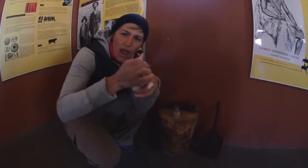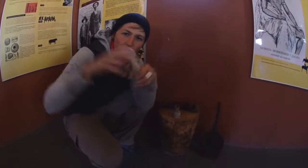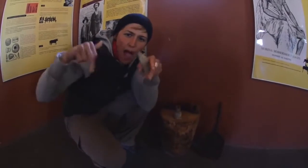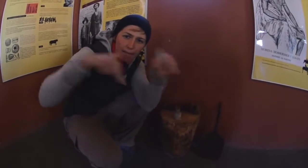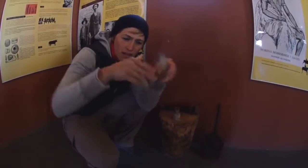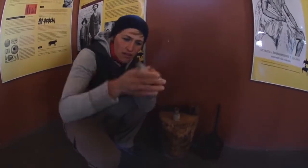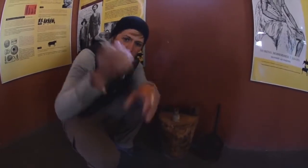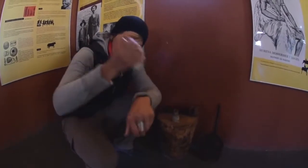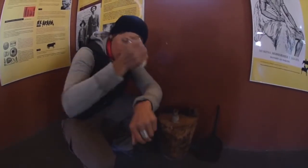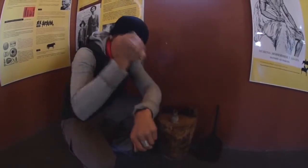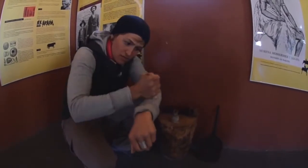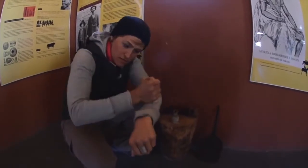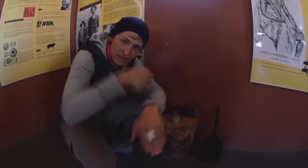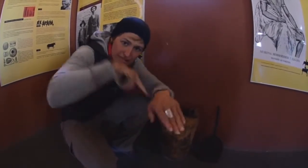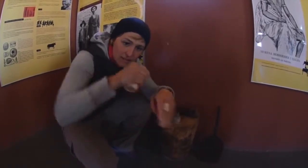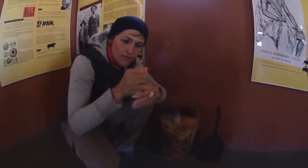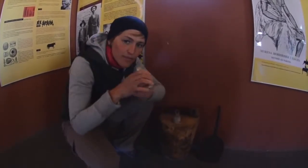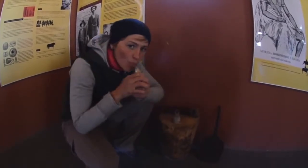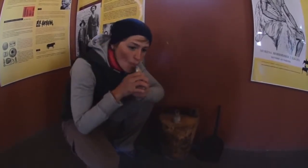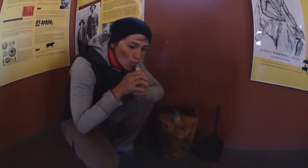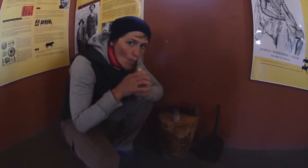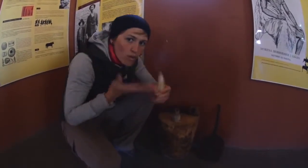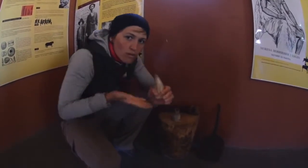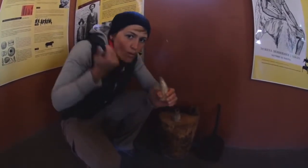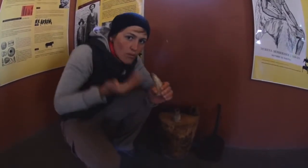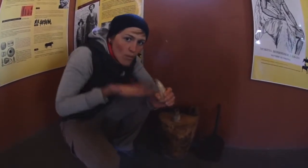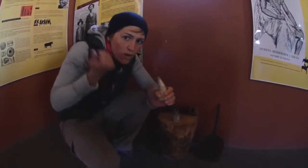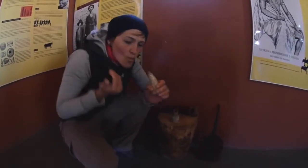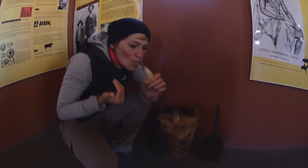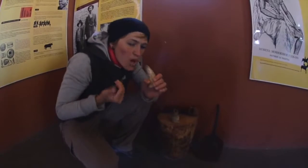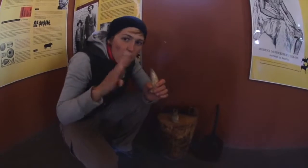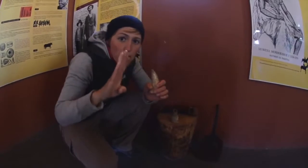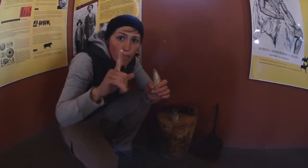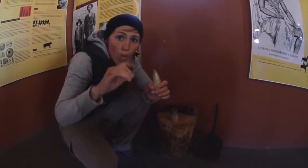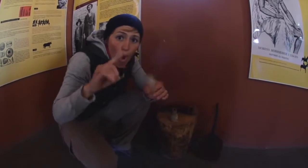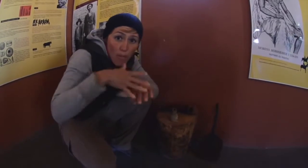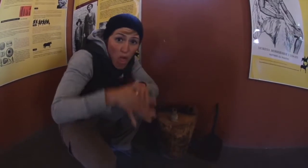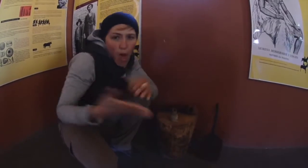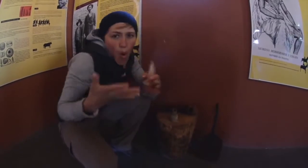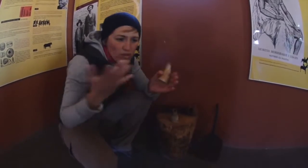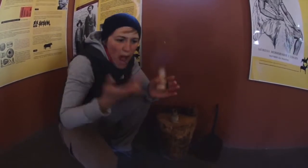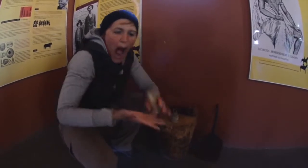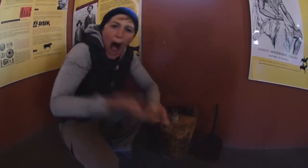This is used to stick into a dead